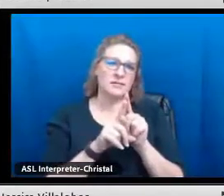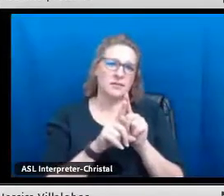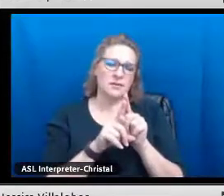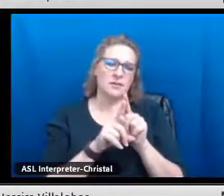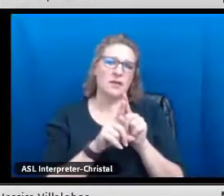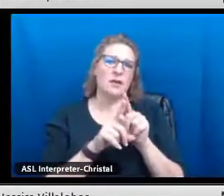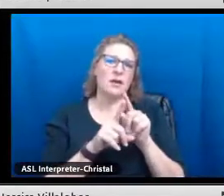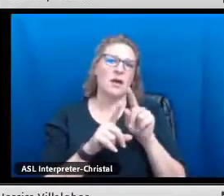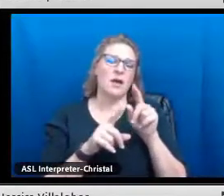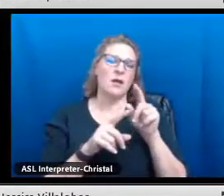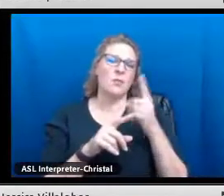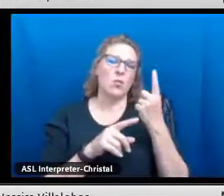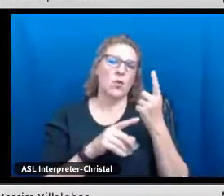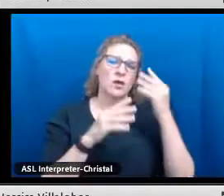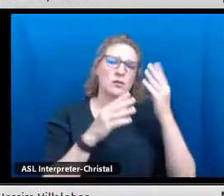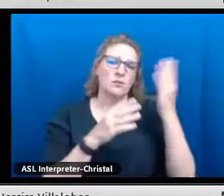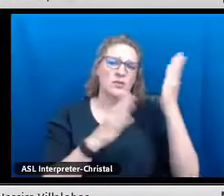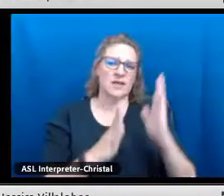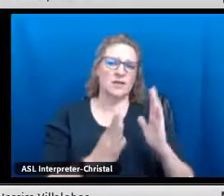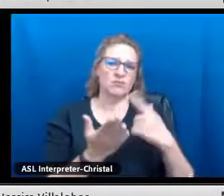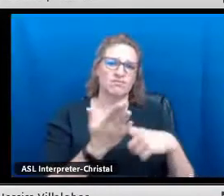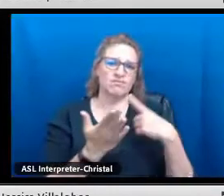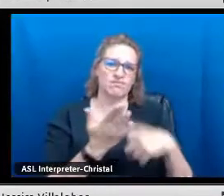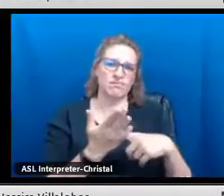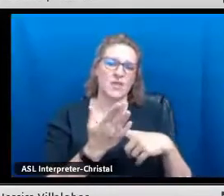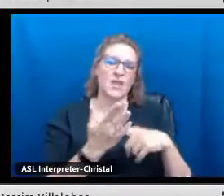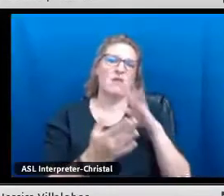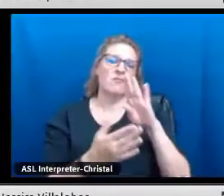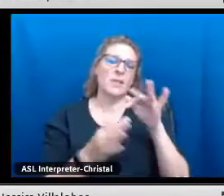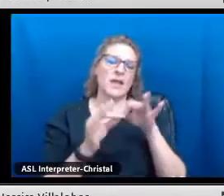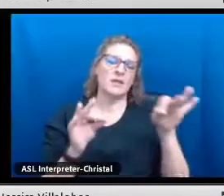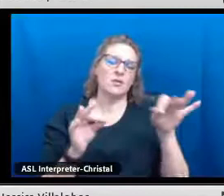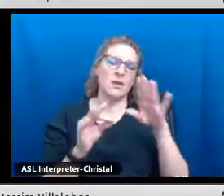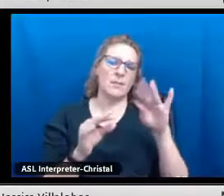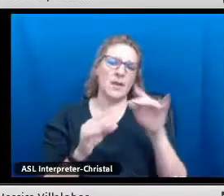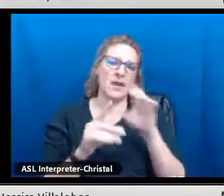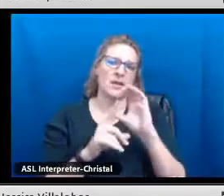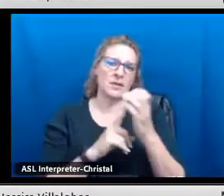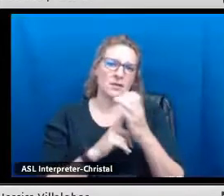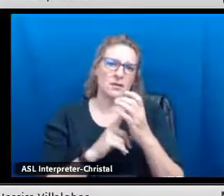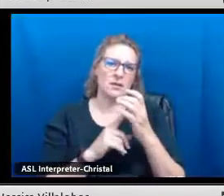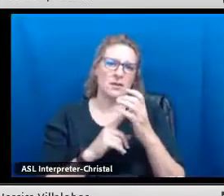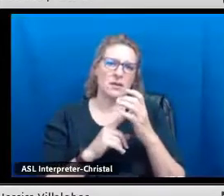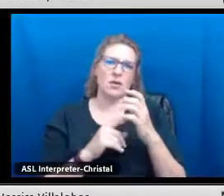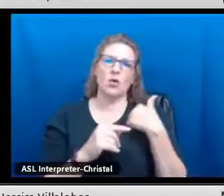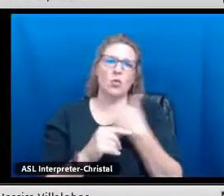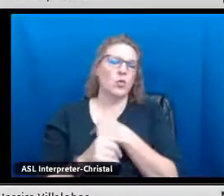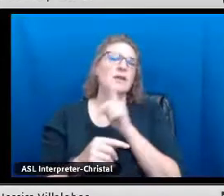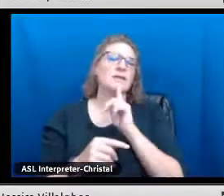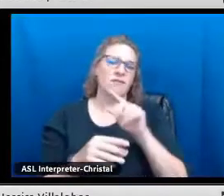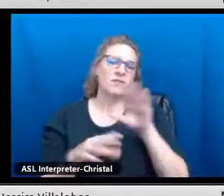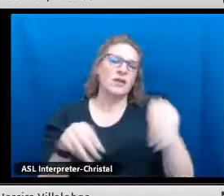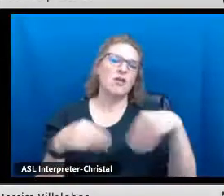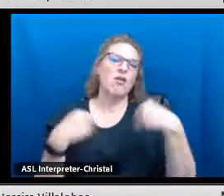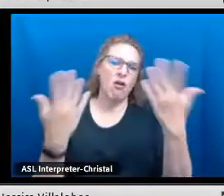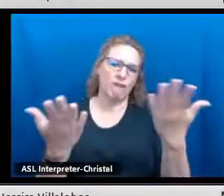As Dr. El-Atwani went over the New Mexico state seal of bilingualism and biliteracy,